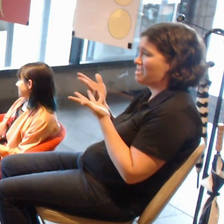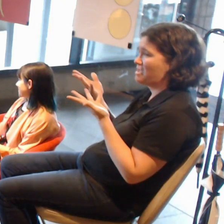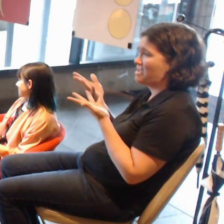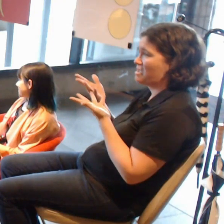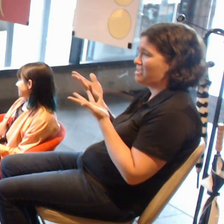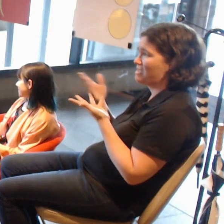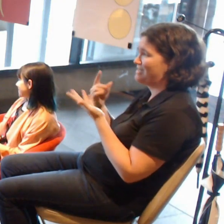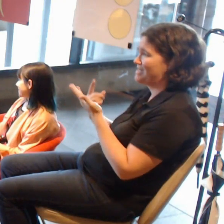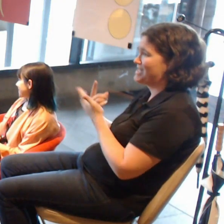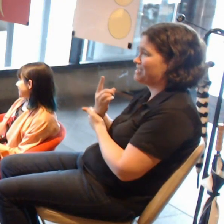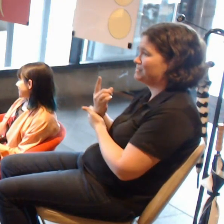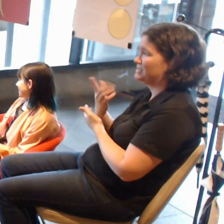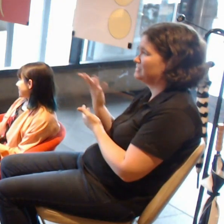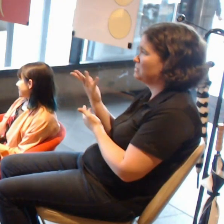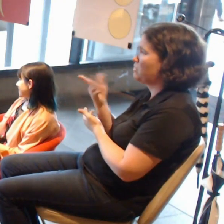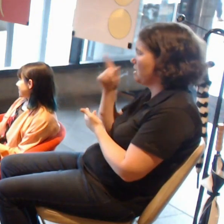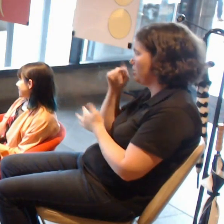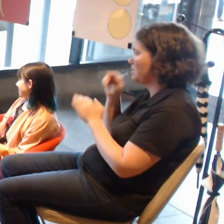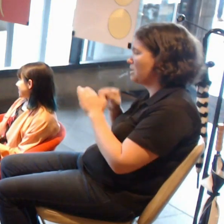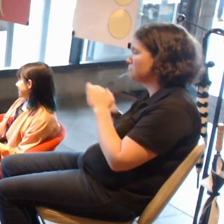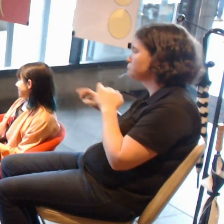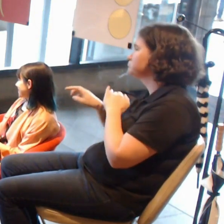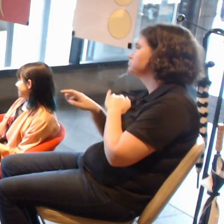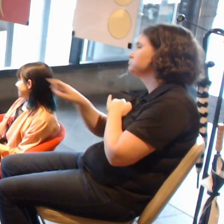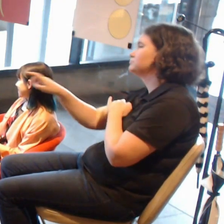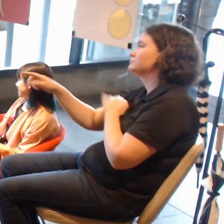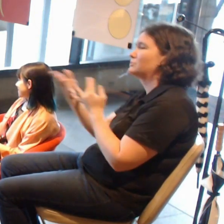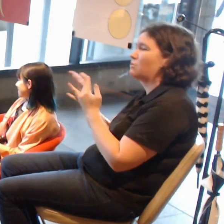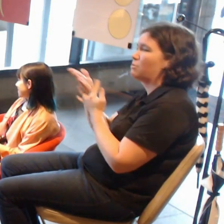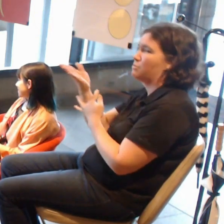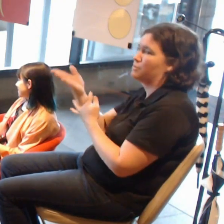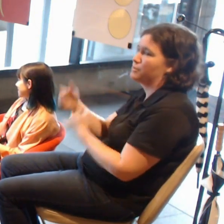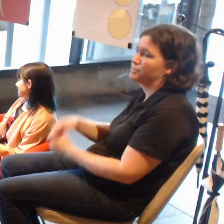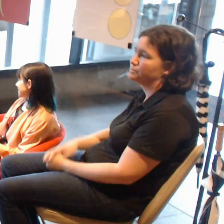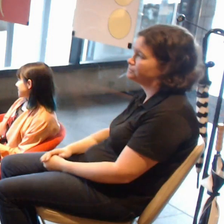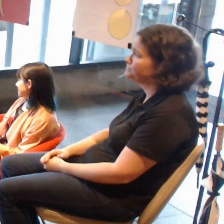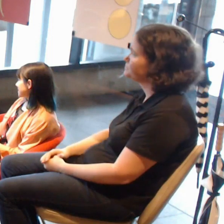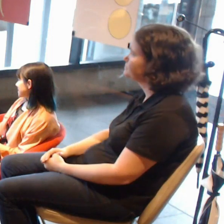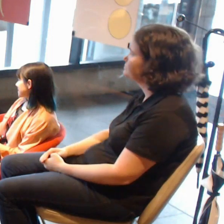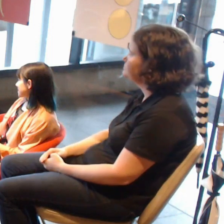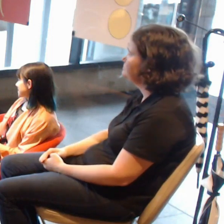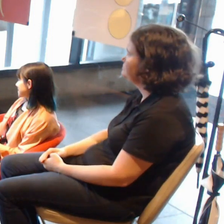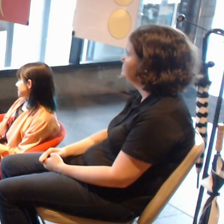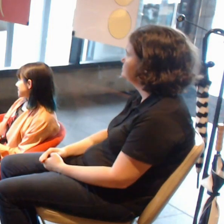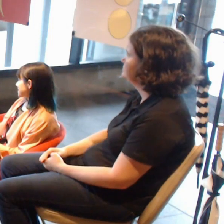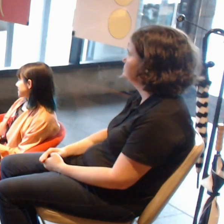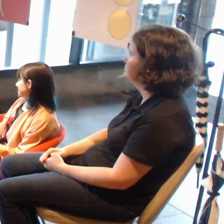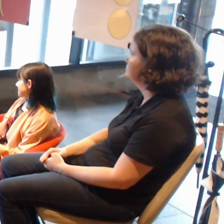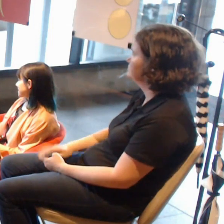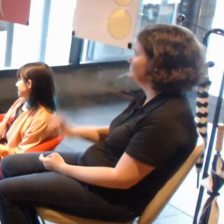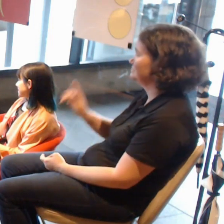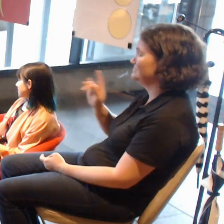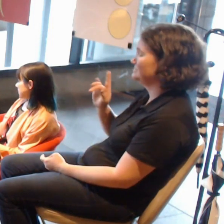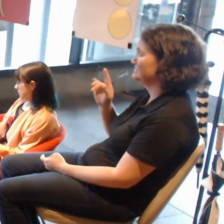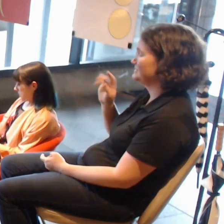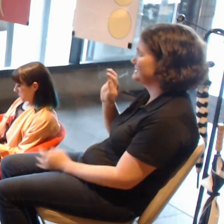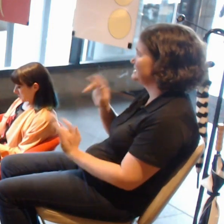where it can become an integrated part of reality? One thing we haven't touched on is if you are using things from your phone,